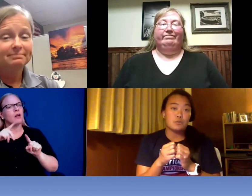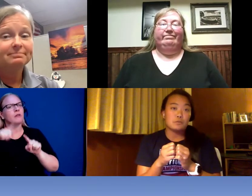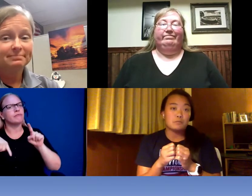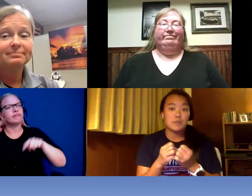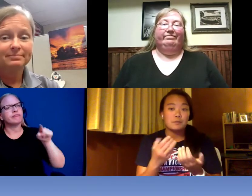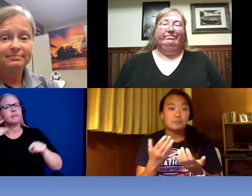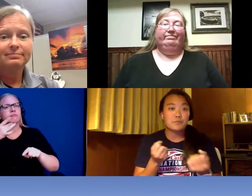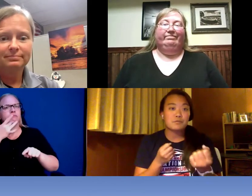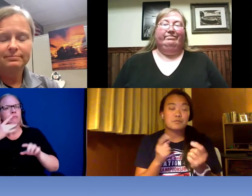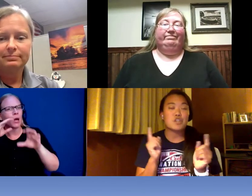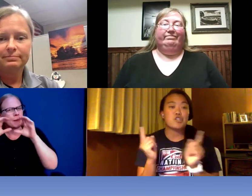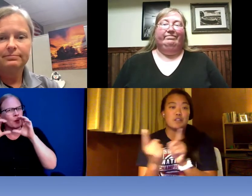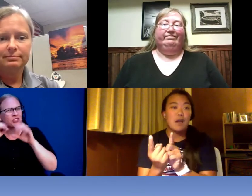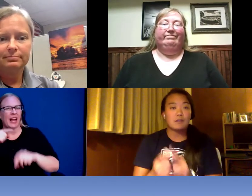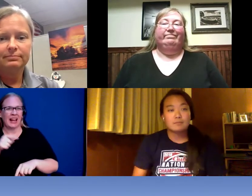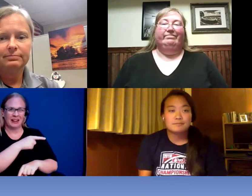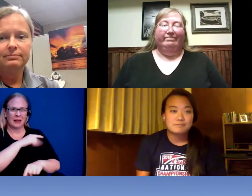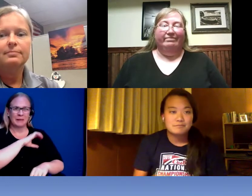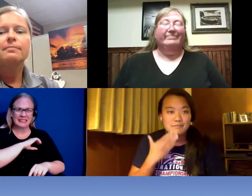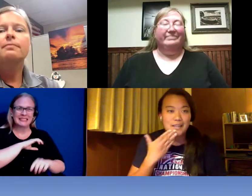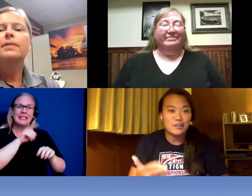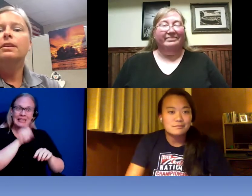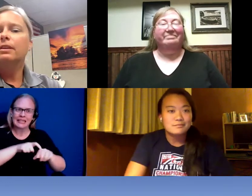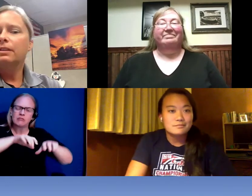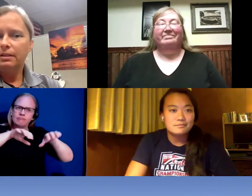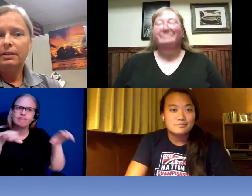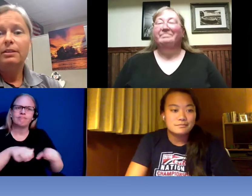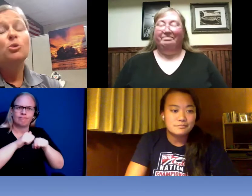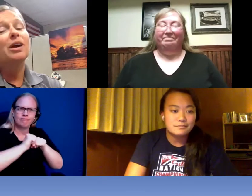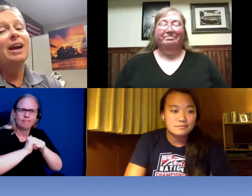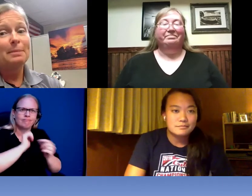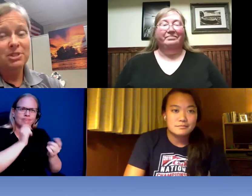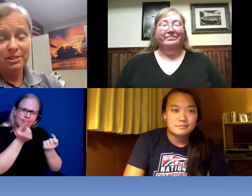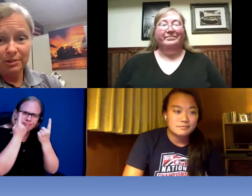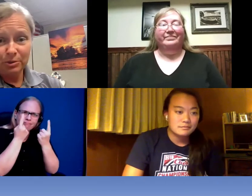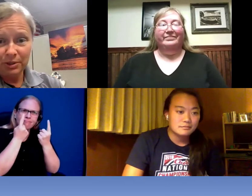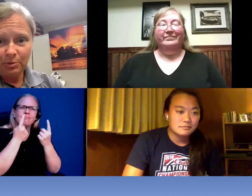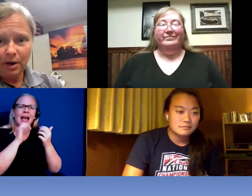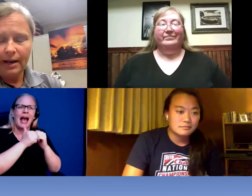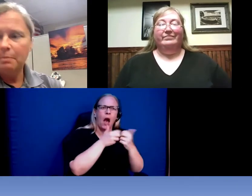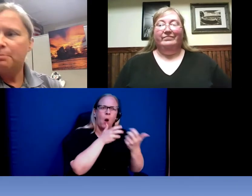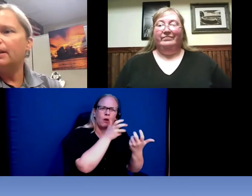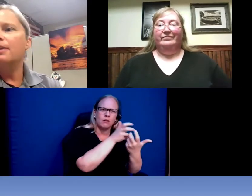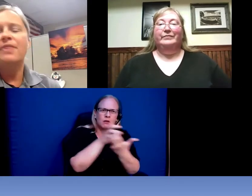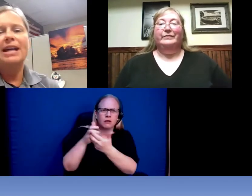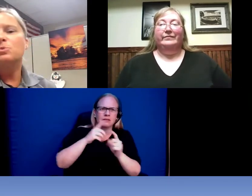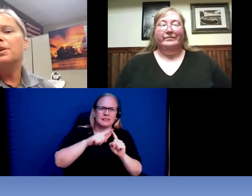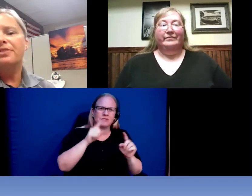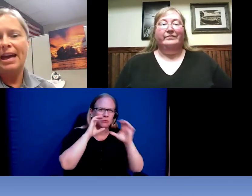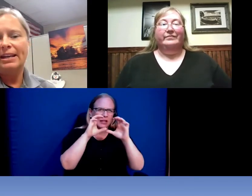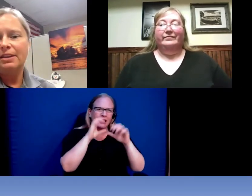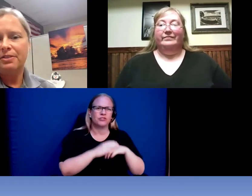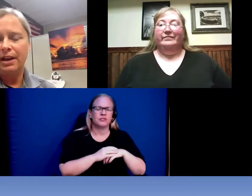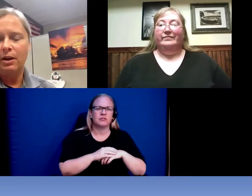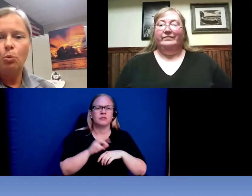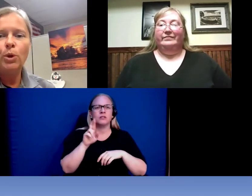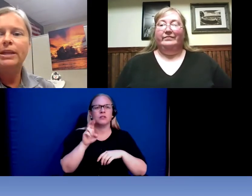to achieve that. Thank you . >> Reanna: You are absolutely right . But that's with anything. We